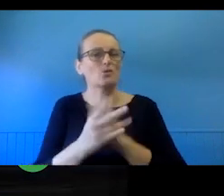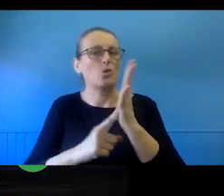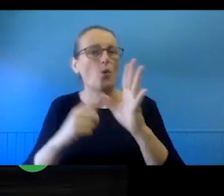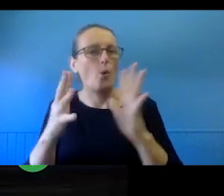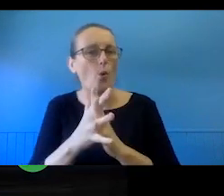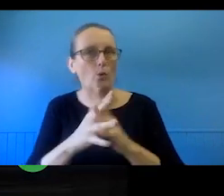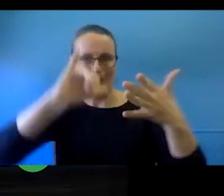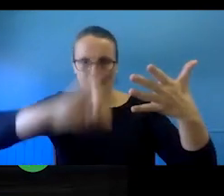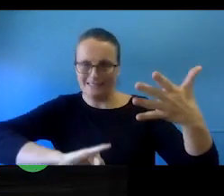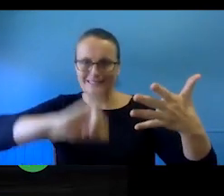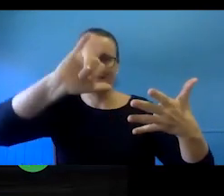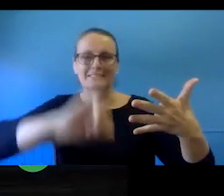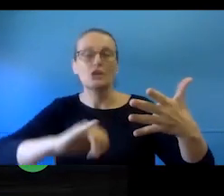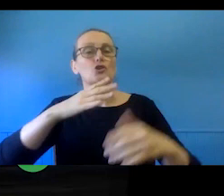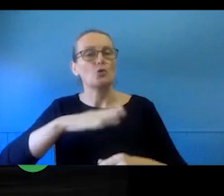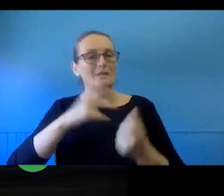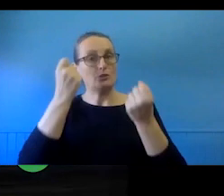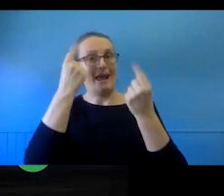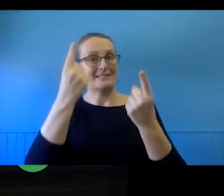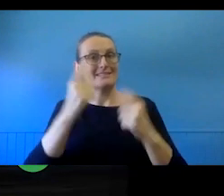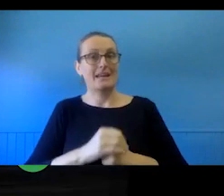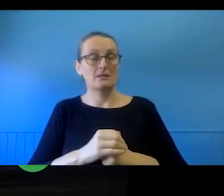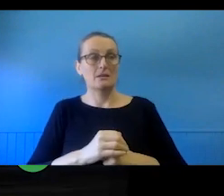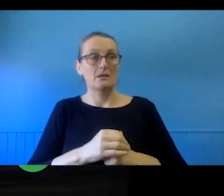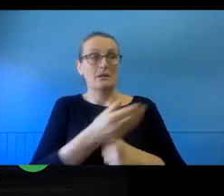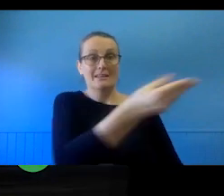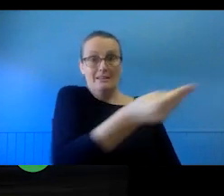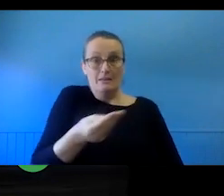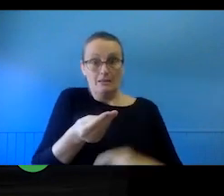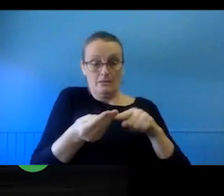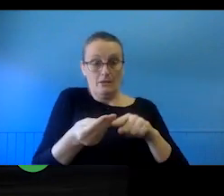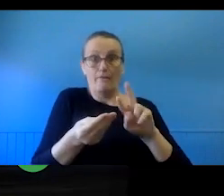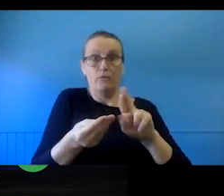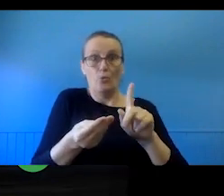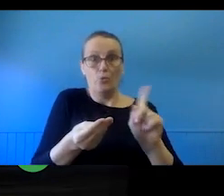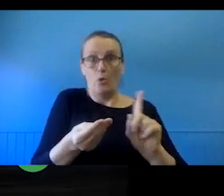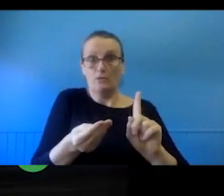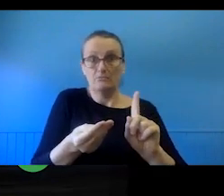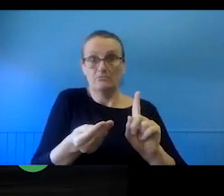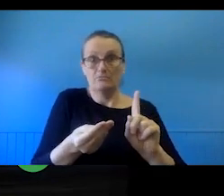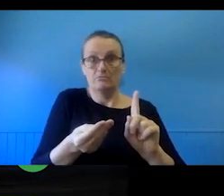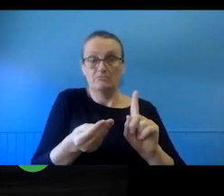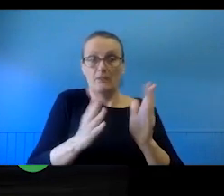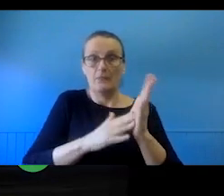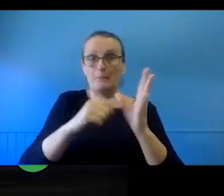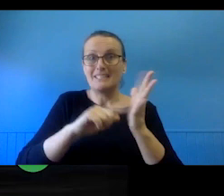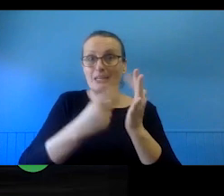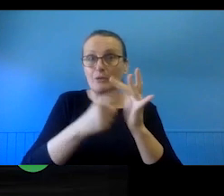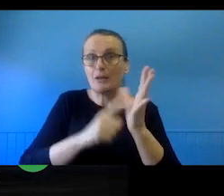You need to understand firstly what you want to do and then how that is communicated or talked about from a